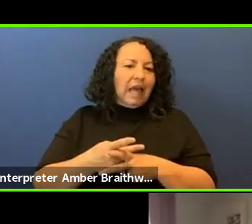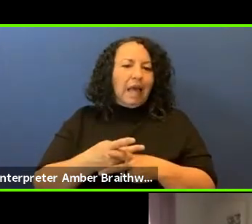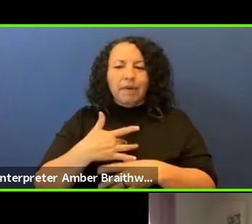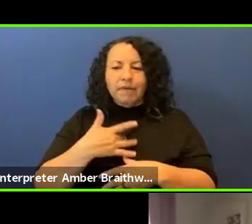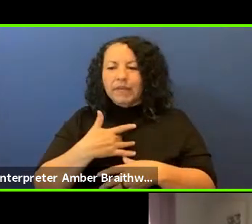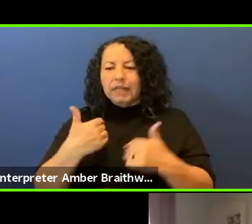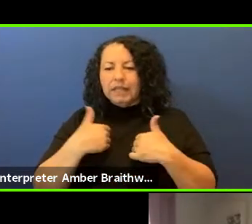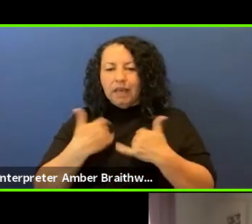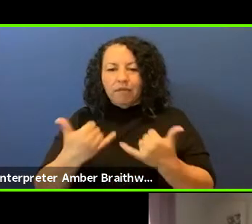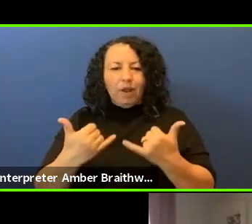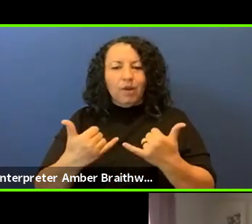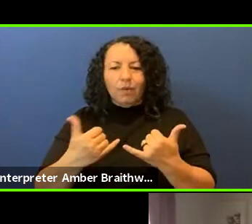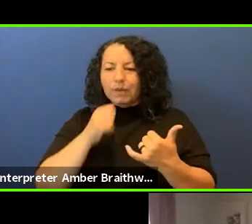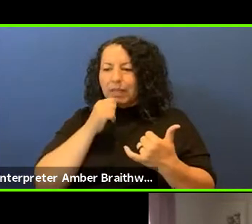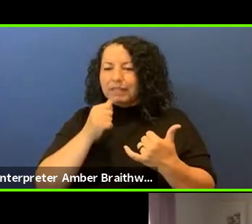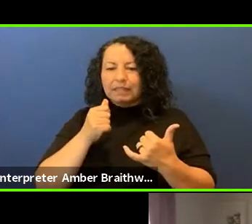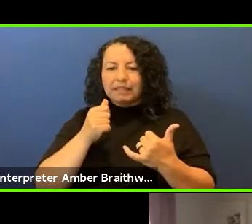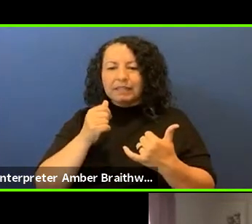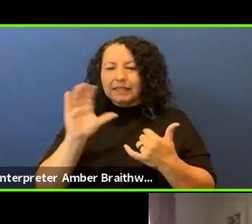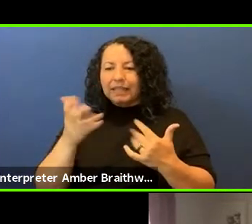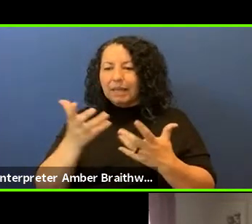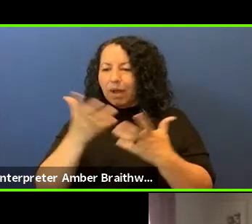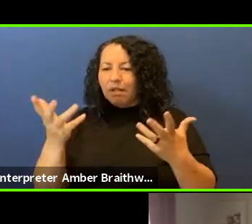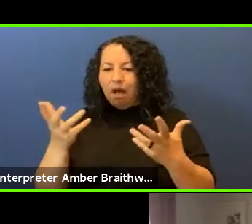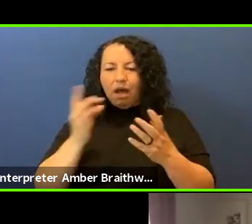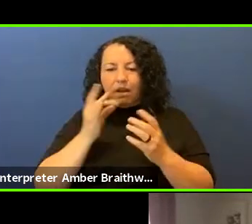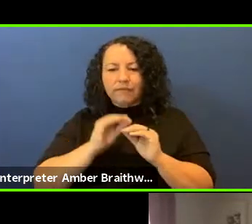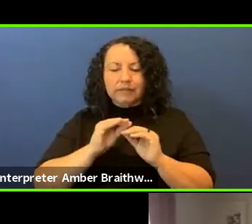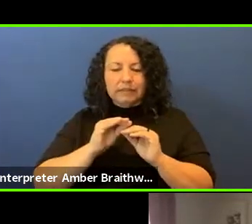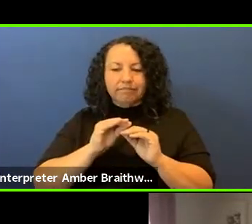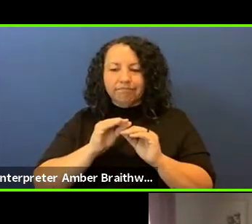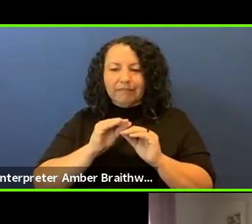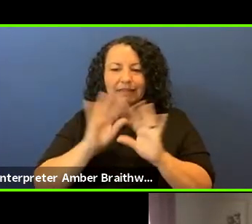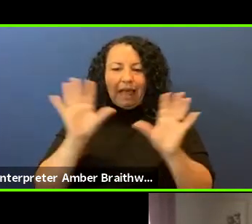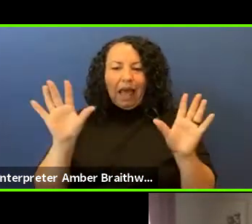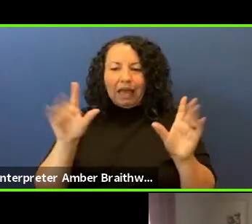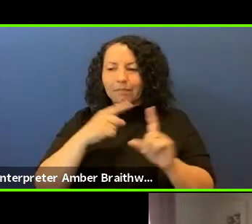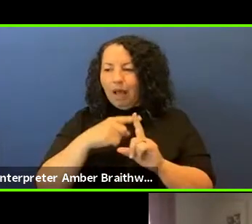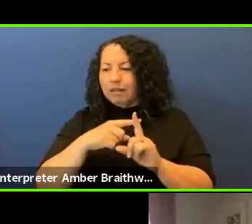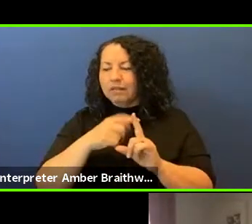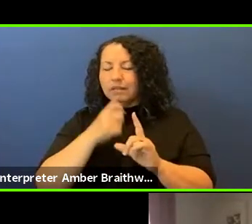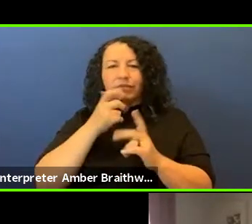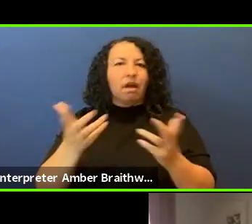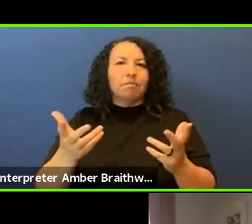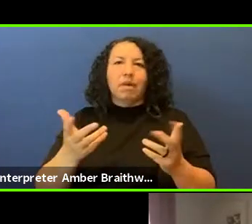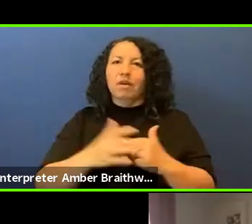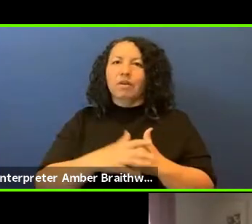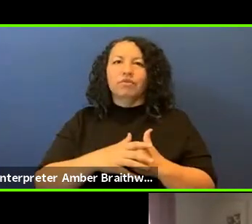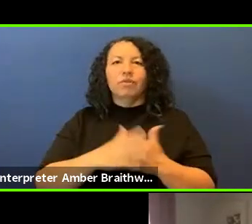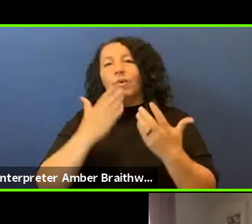a lot of light I mean - and I just want to thank you for that, for those words.